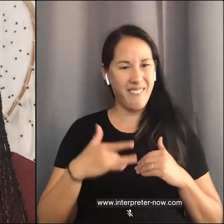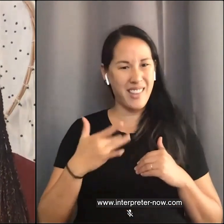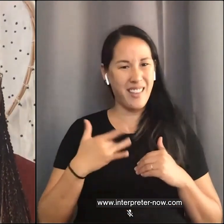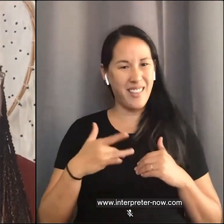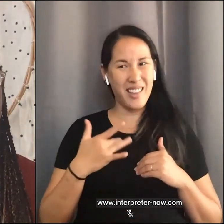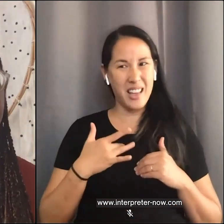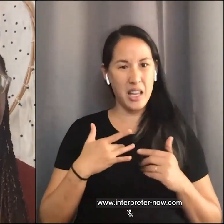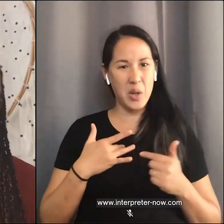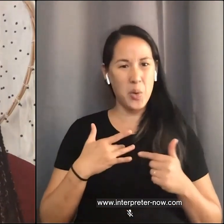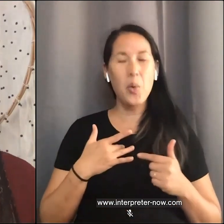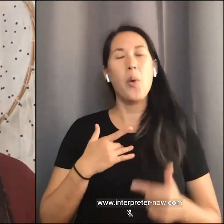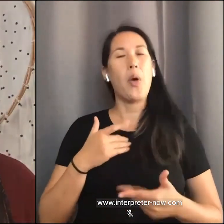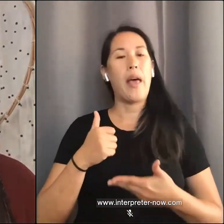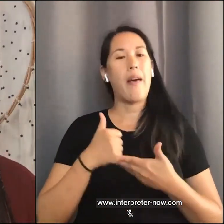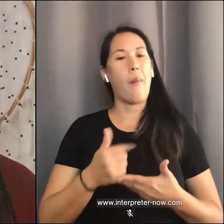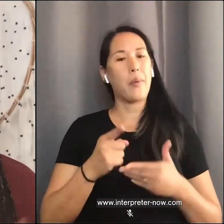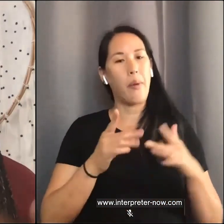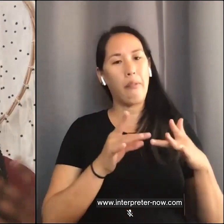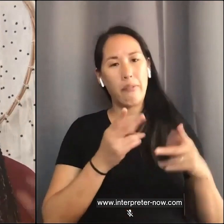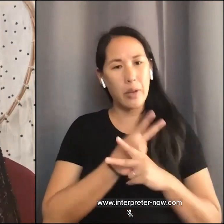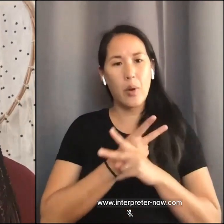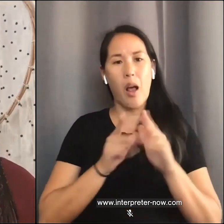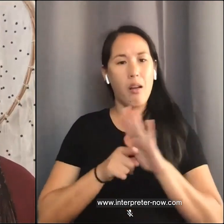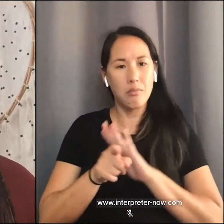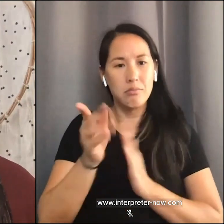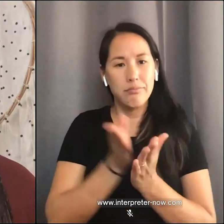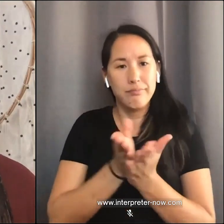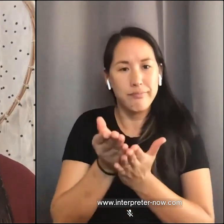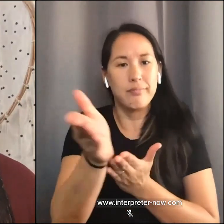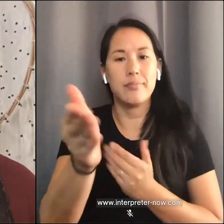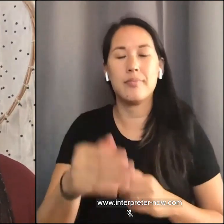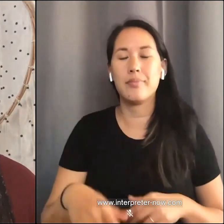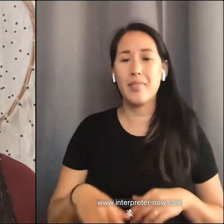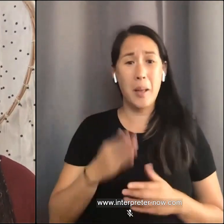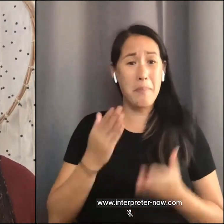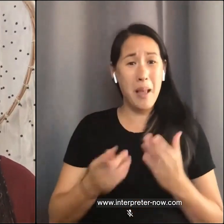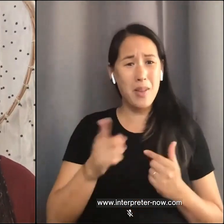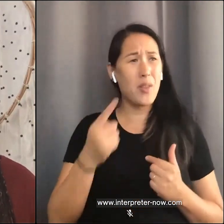Now you all may be asking, so what are some actionable steps? What can I actually do as